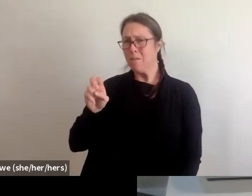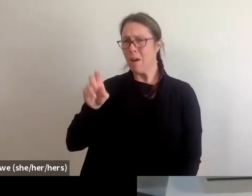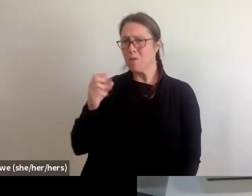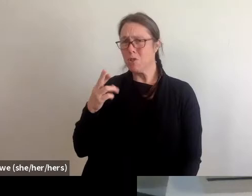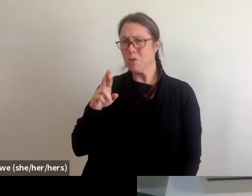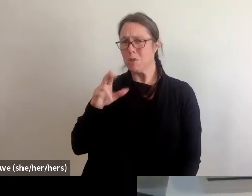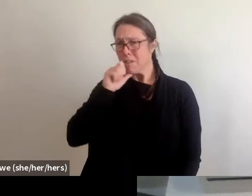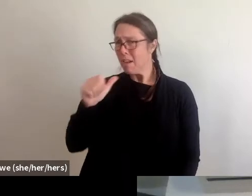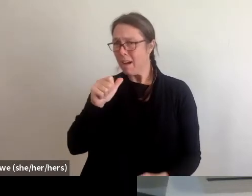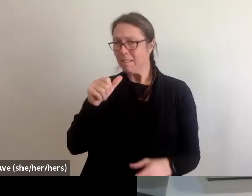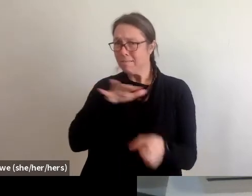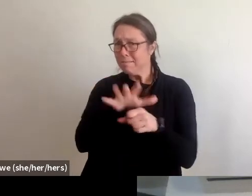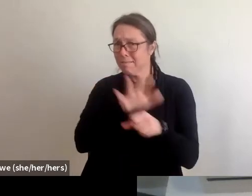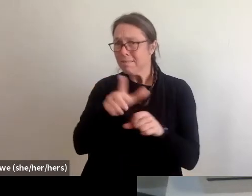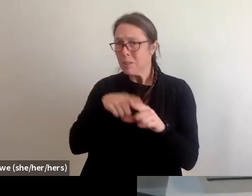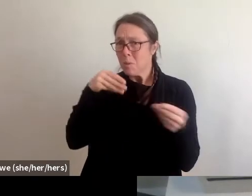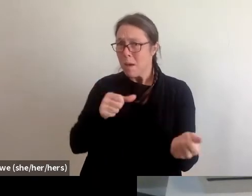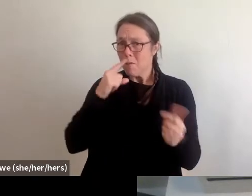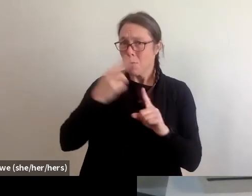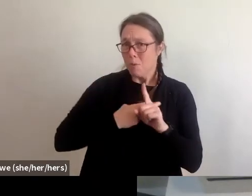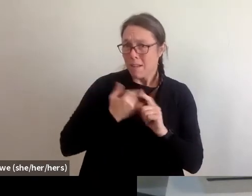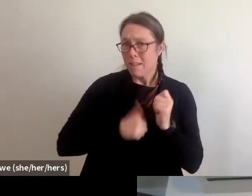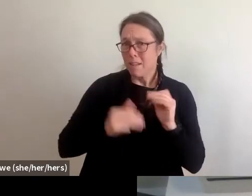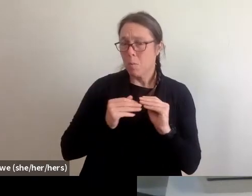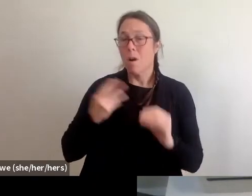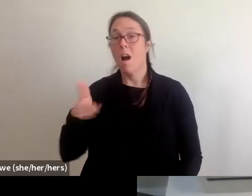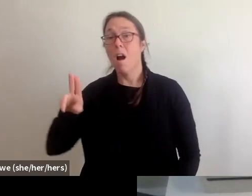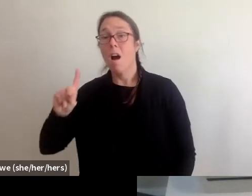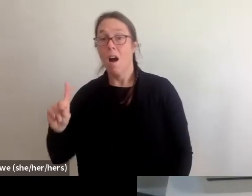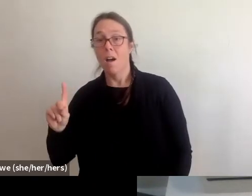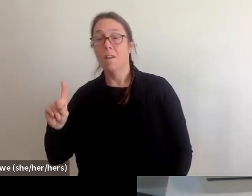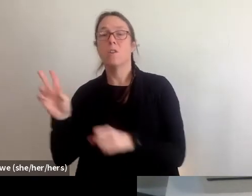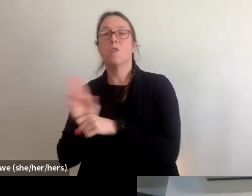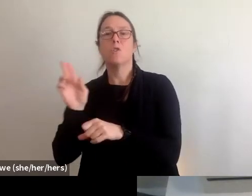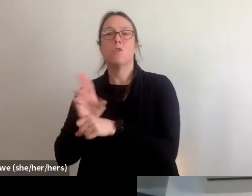And a lot of HUD programs kind of utilize rental costs from pre disaster times.